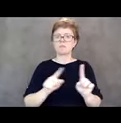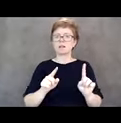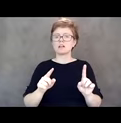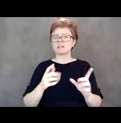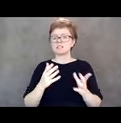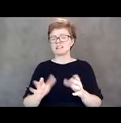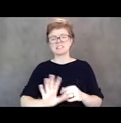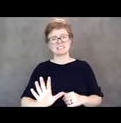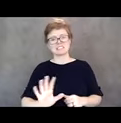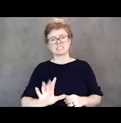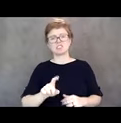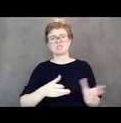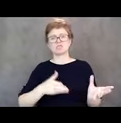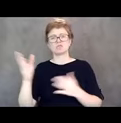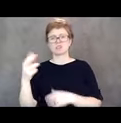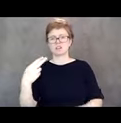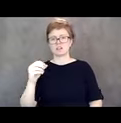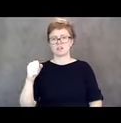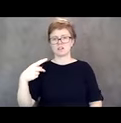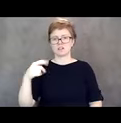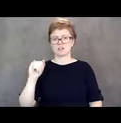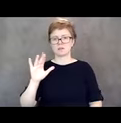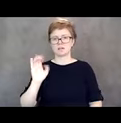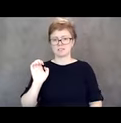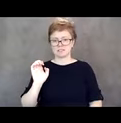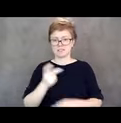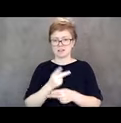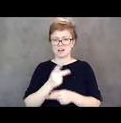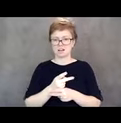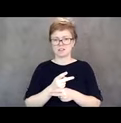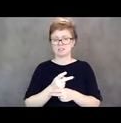to hospice care, to elect hospice and stopped getting nutrition through his G-tube.